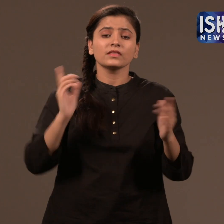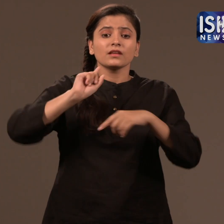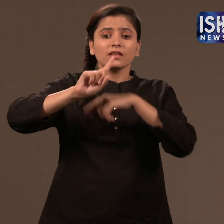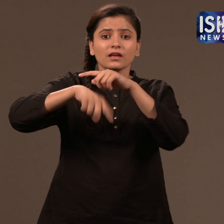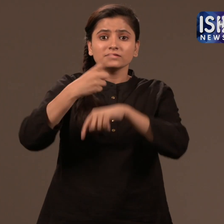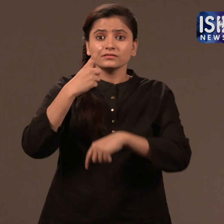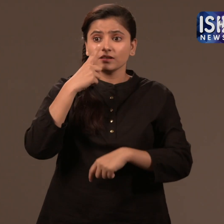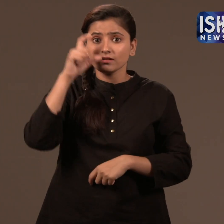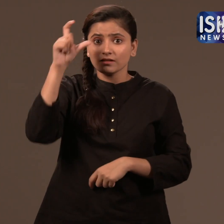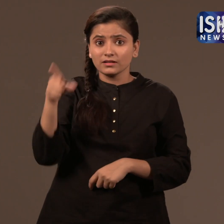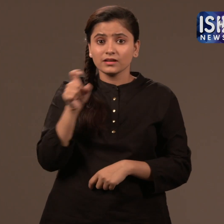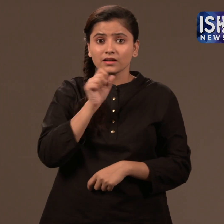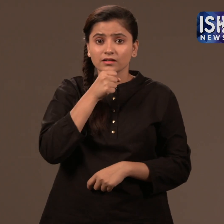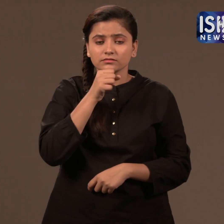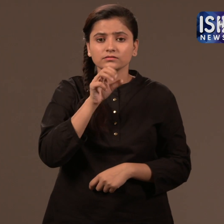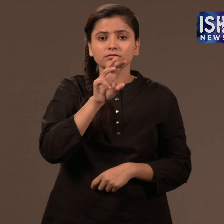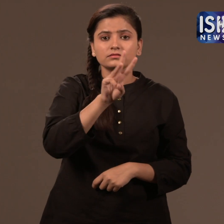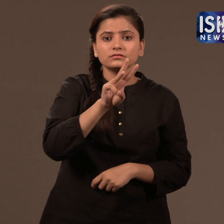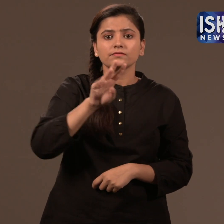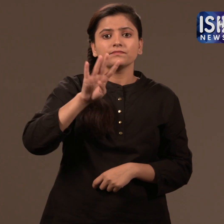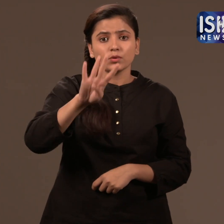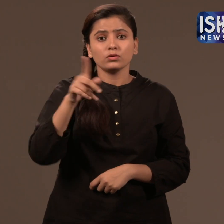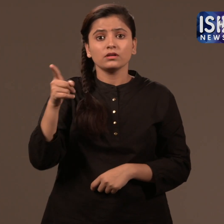The 34-year-old survivor